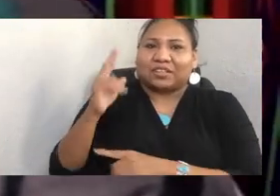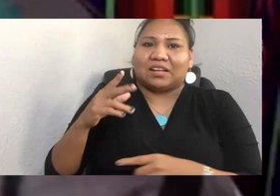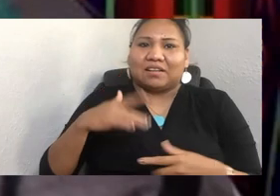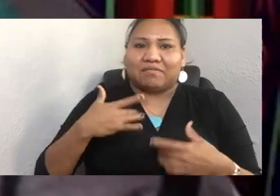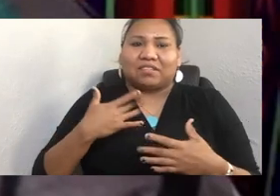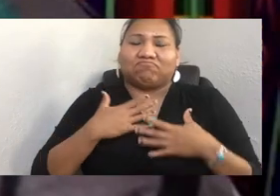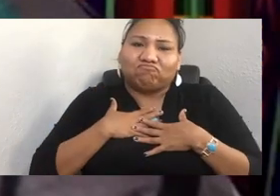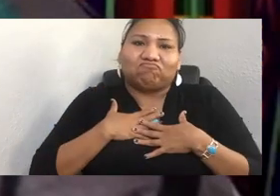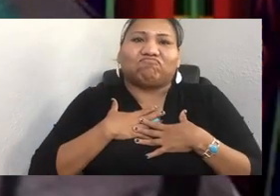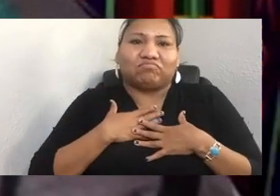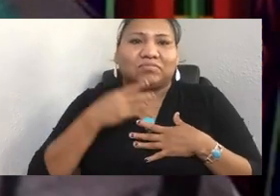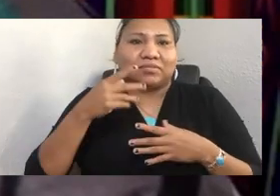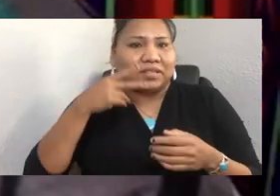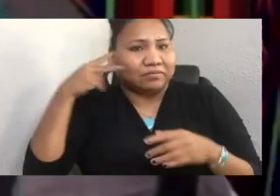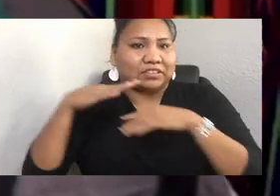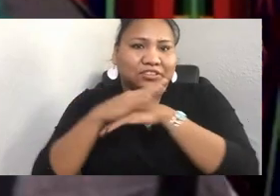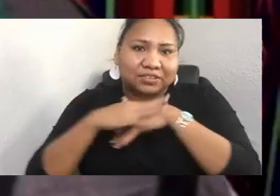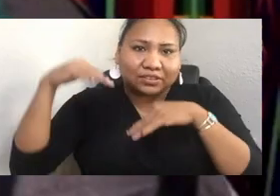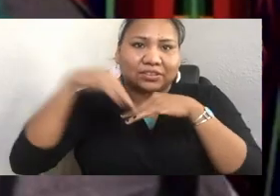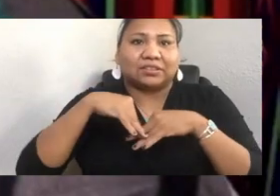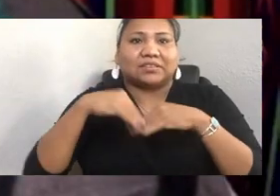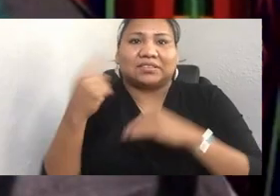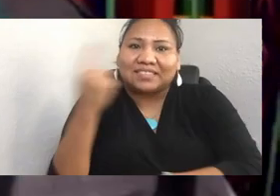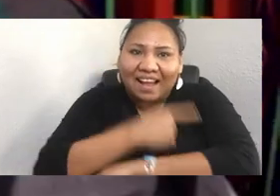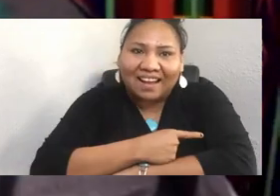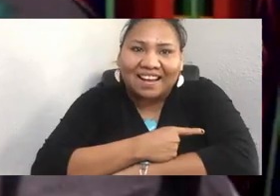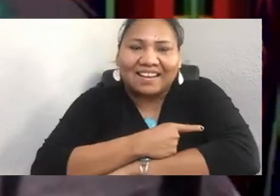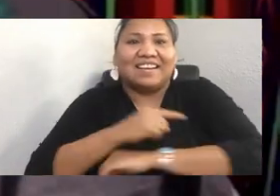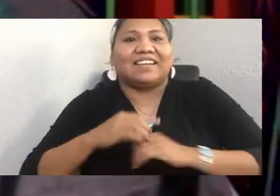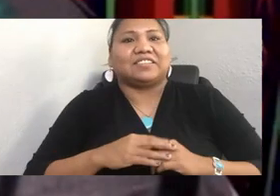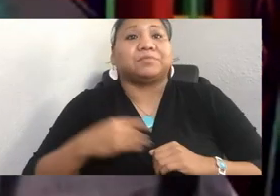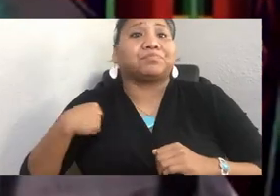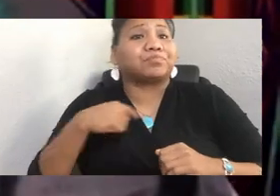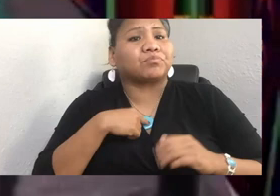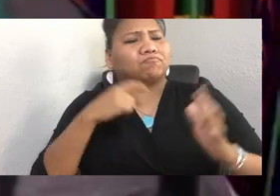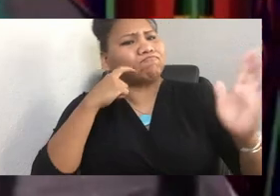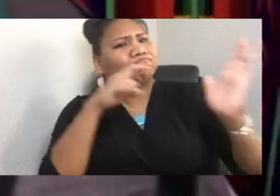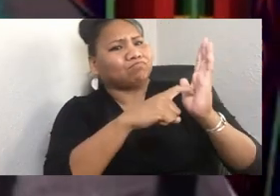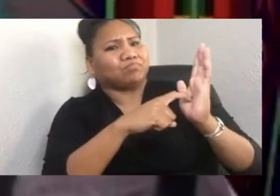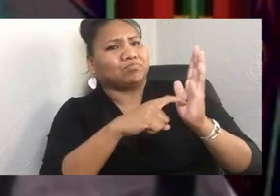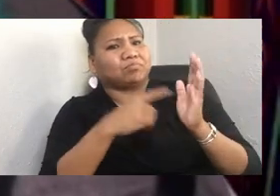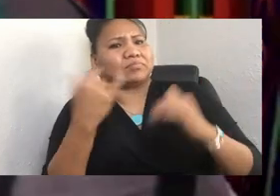As we are acknowledging one day here for Indigenous Peoples' Day, there